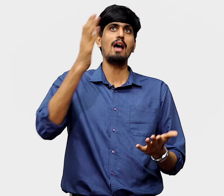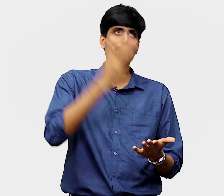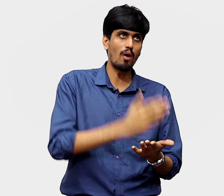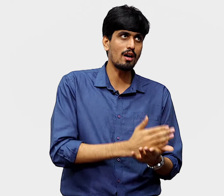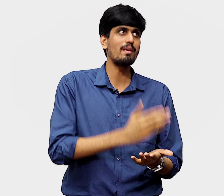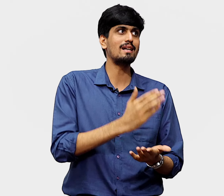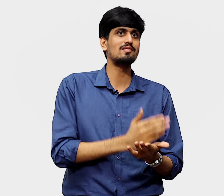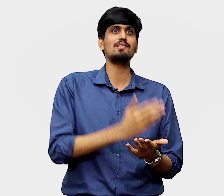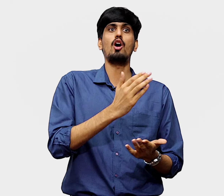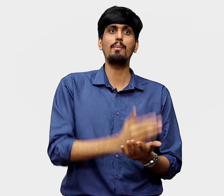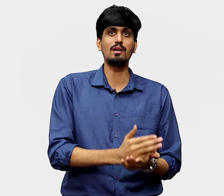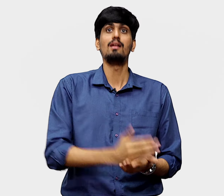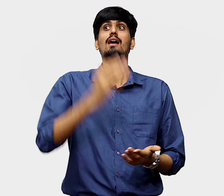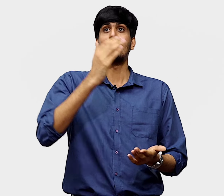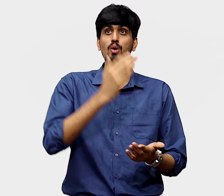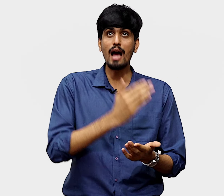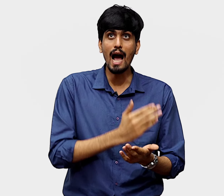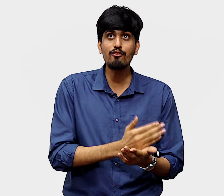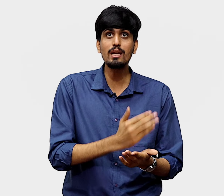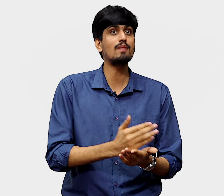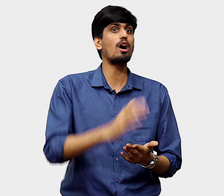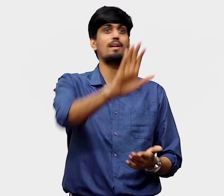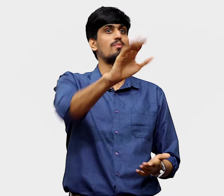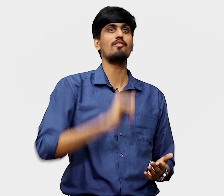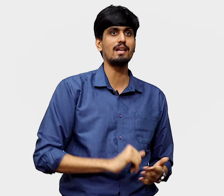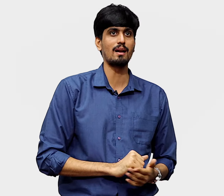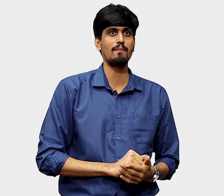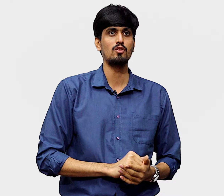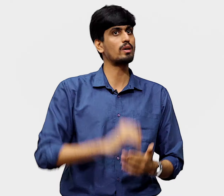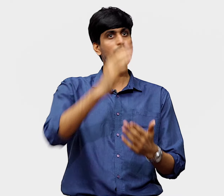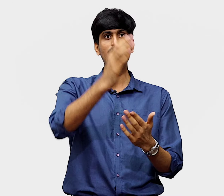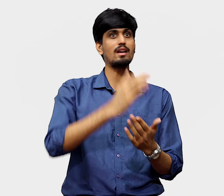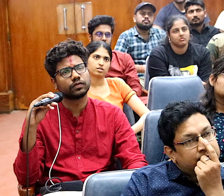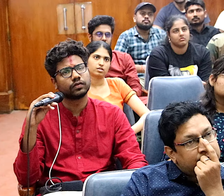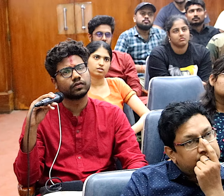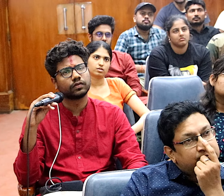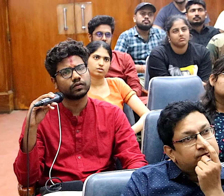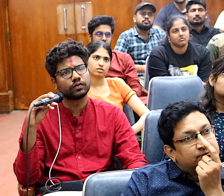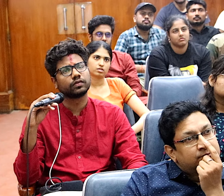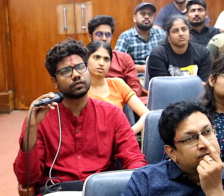and mock meat is just an option and you don't have to eat mock meat to be a vegan. You can be a vegan who does not eat mock meat,